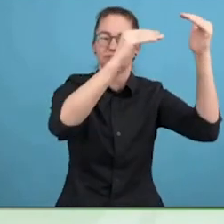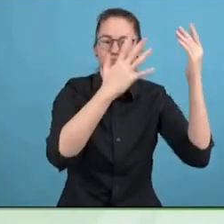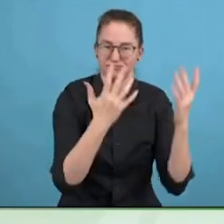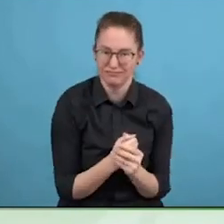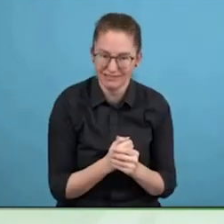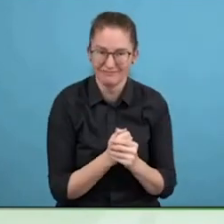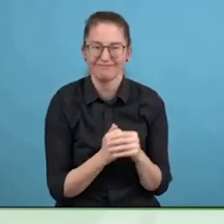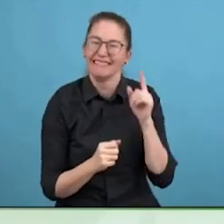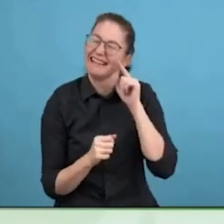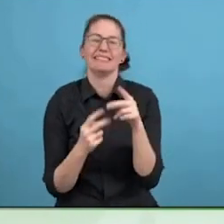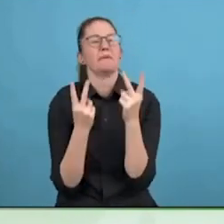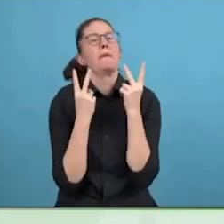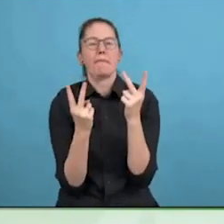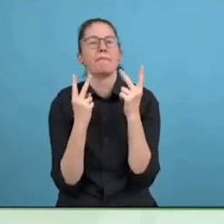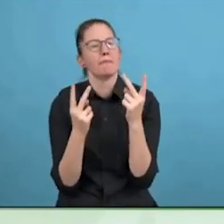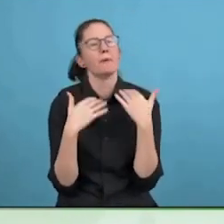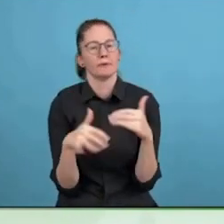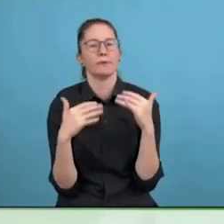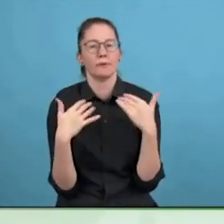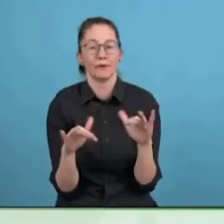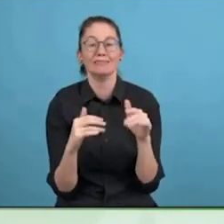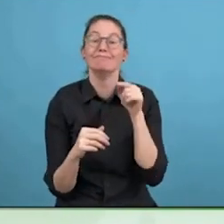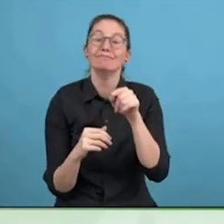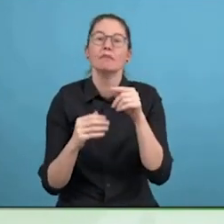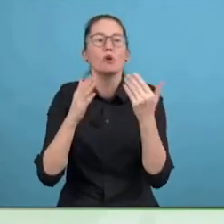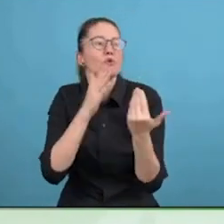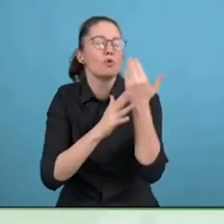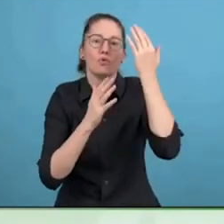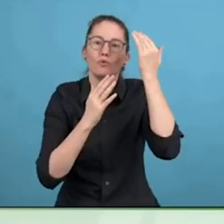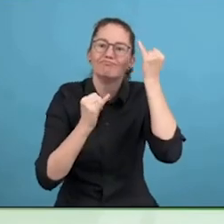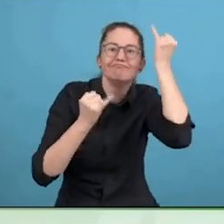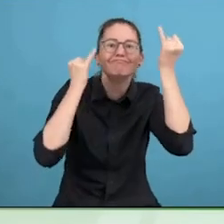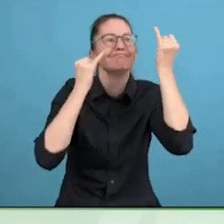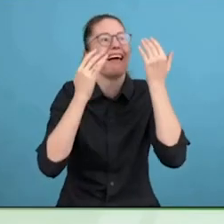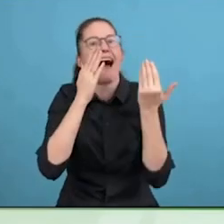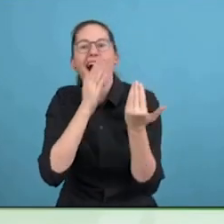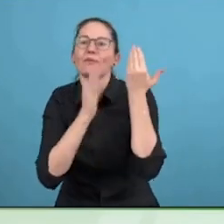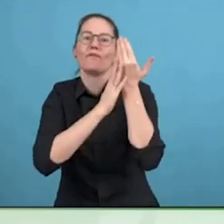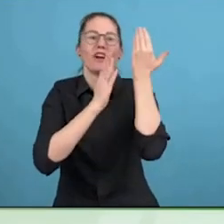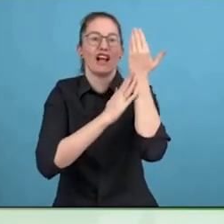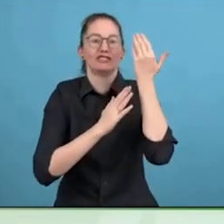that is the problem in the centre. It has to be the user in the centre, because you don't want to